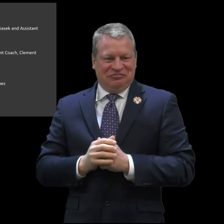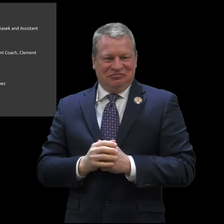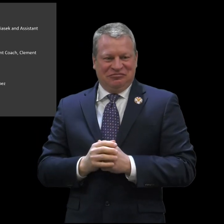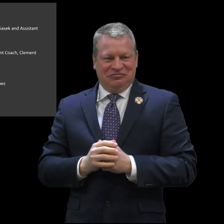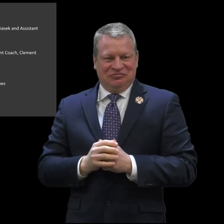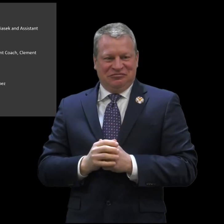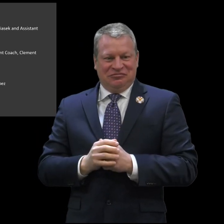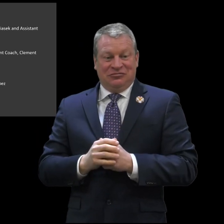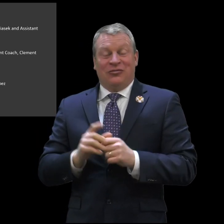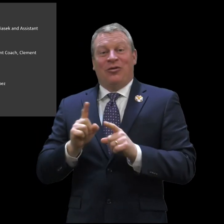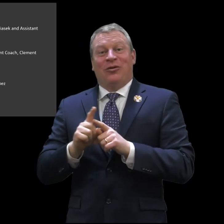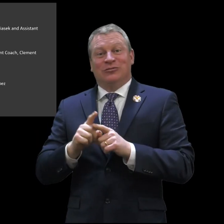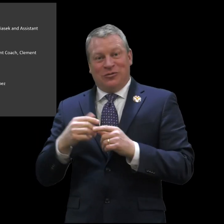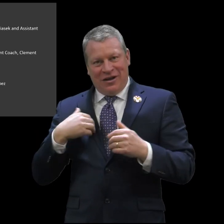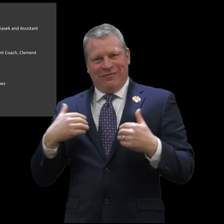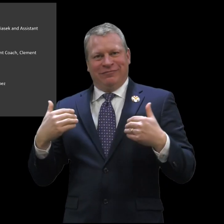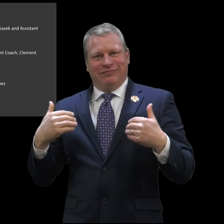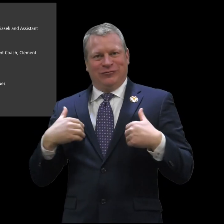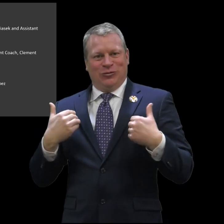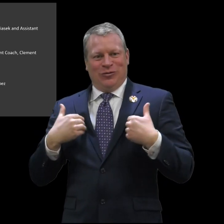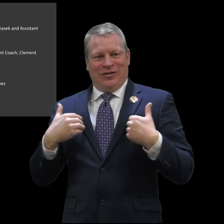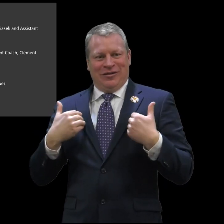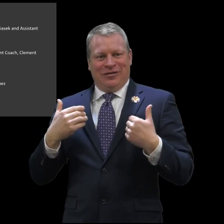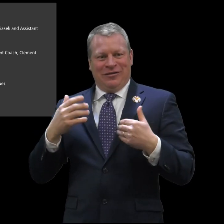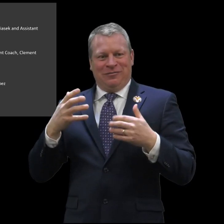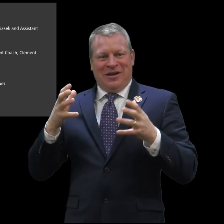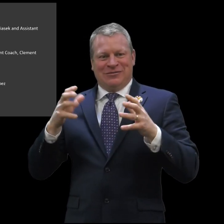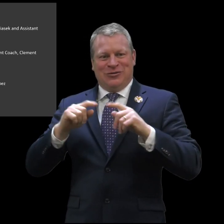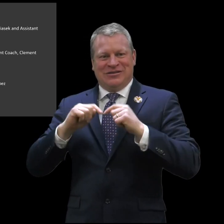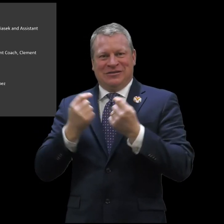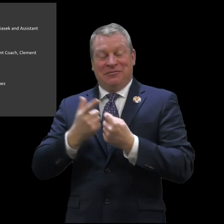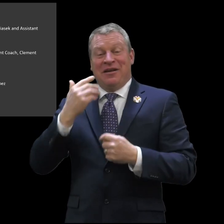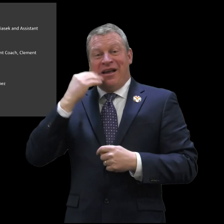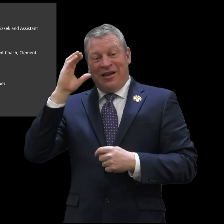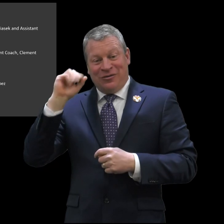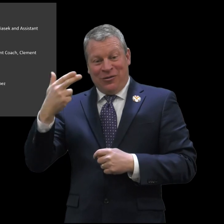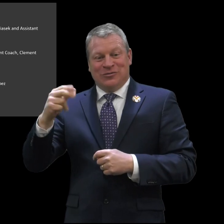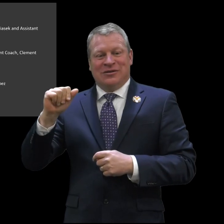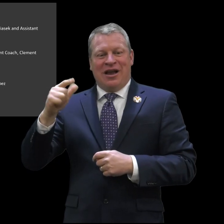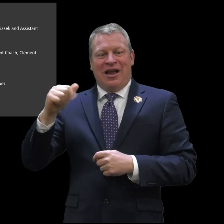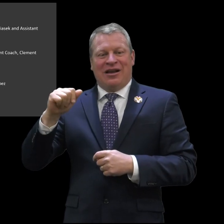impressive. Also we had youth basketball with head coach